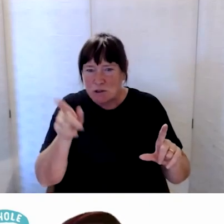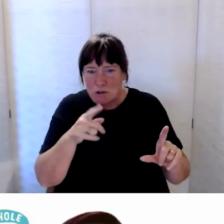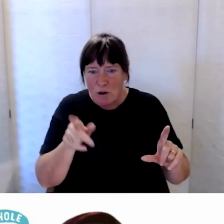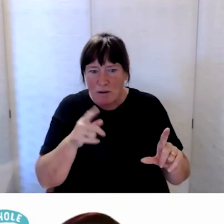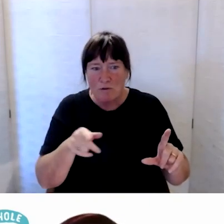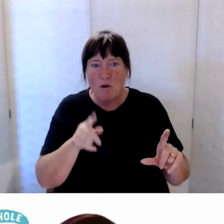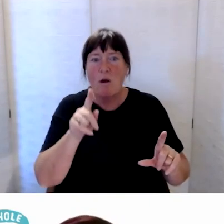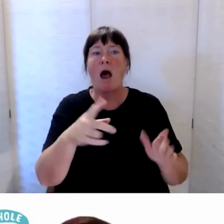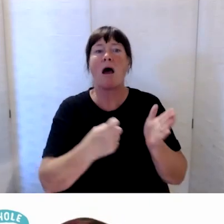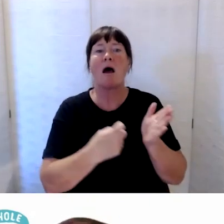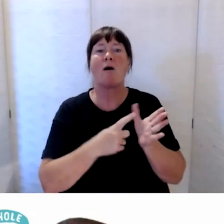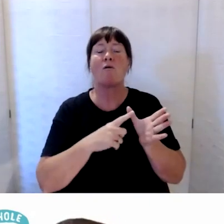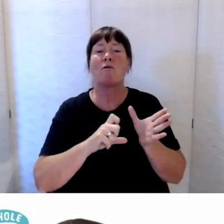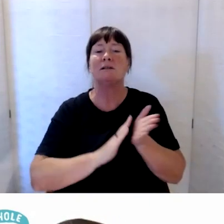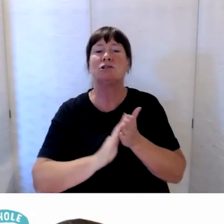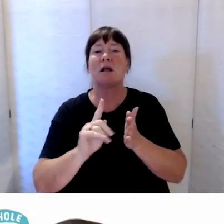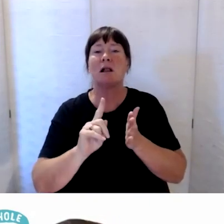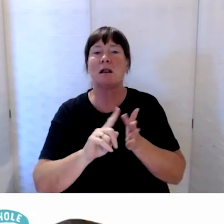Rachel Cuthbertson.